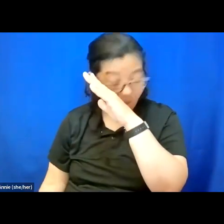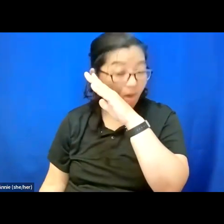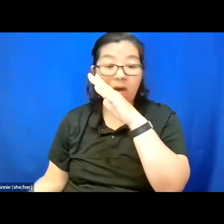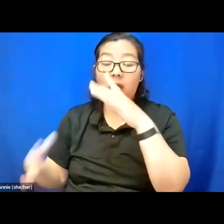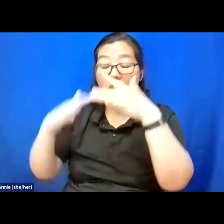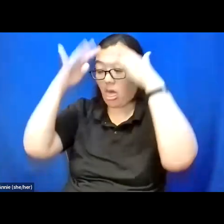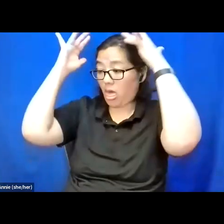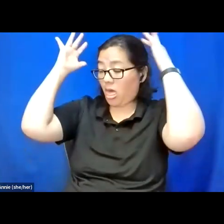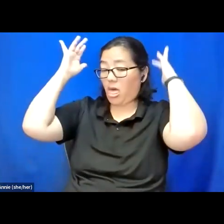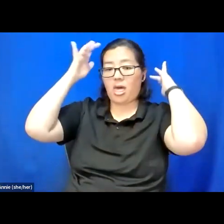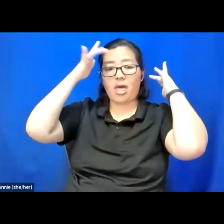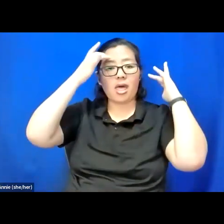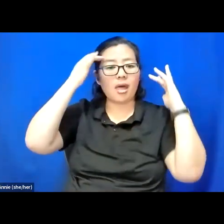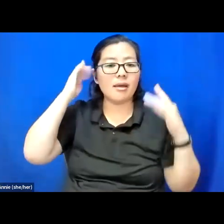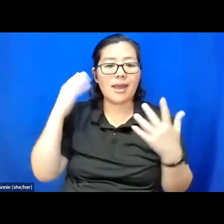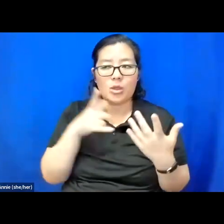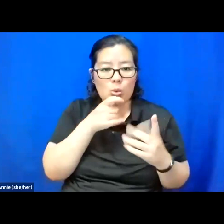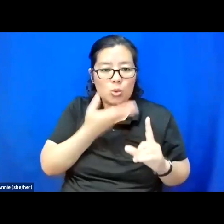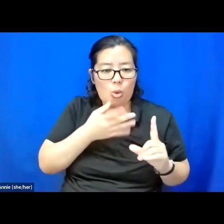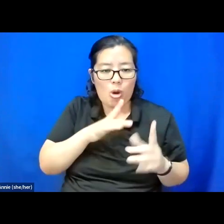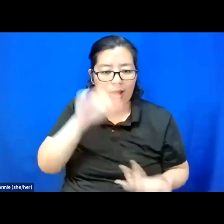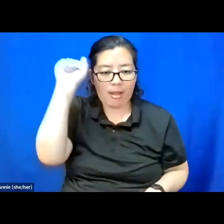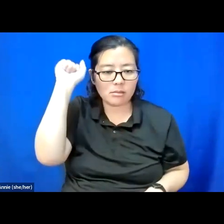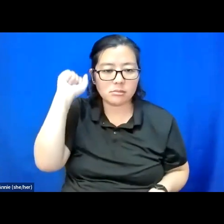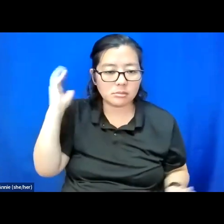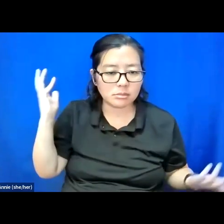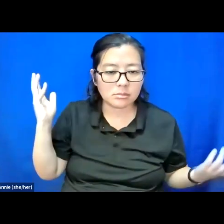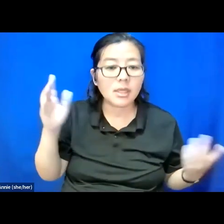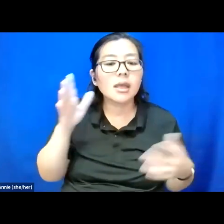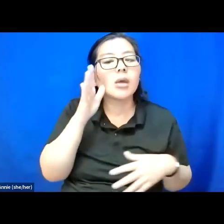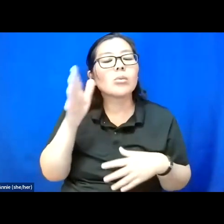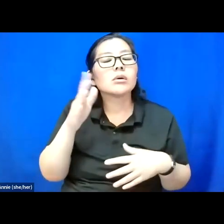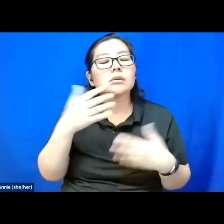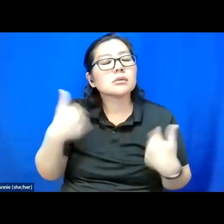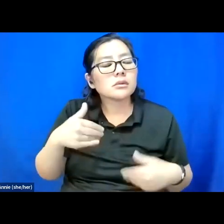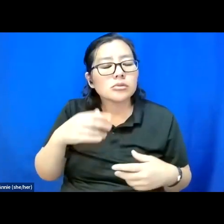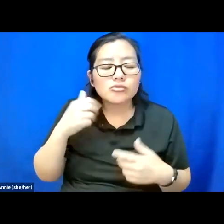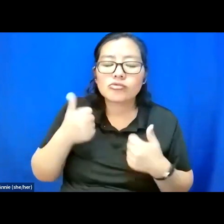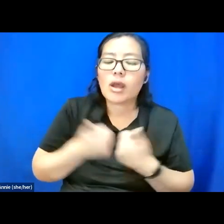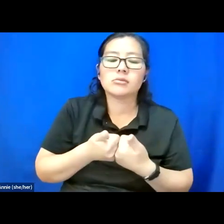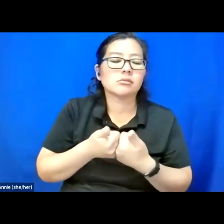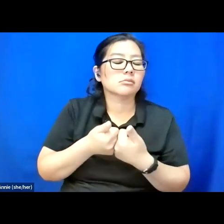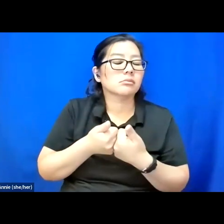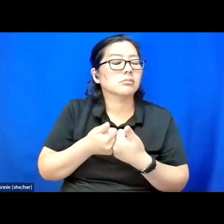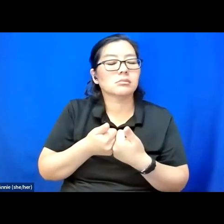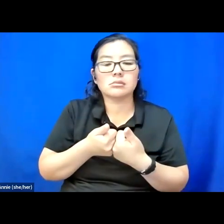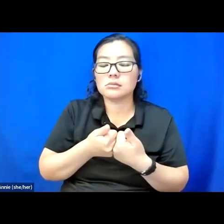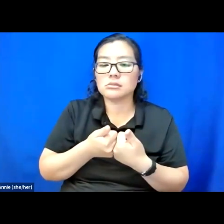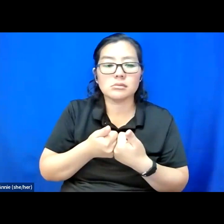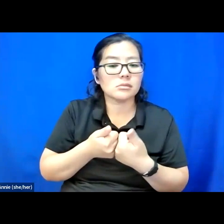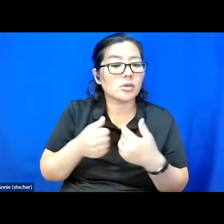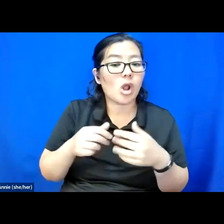And it will become difficult the longer and longer you do it.